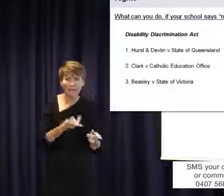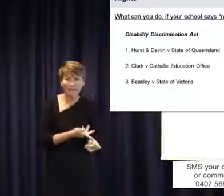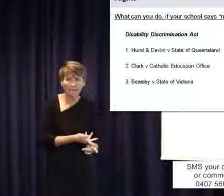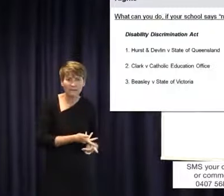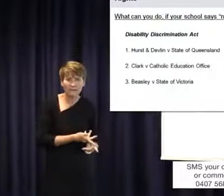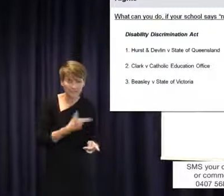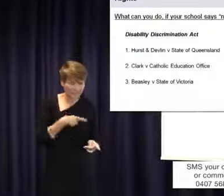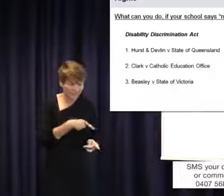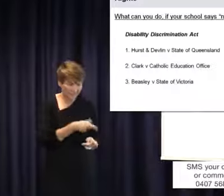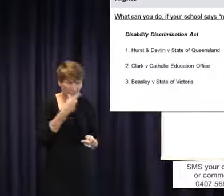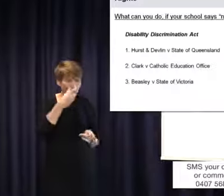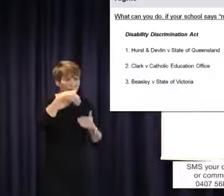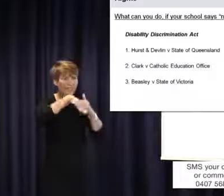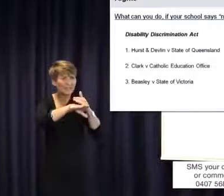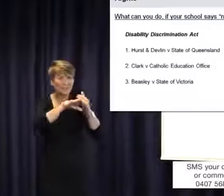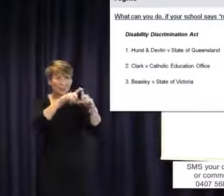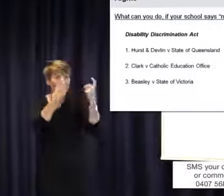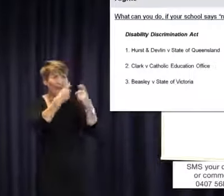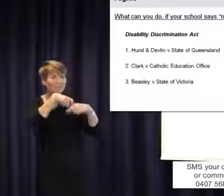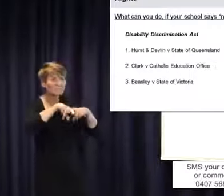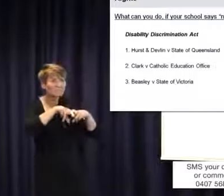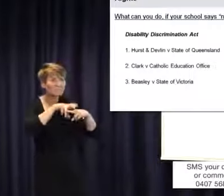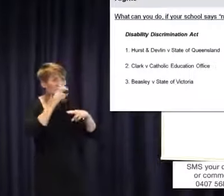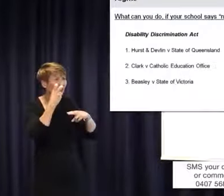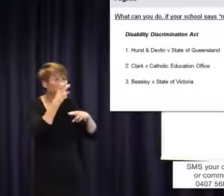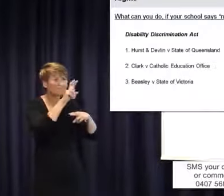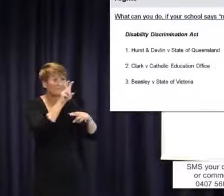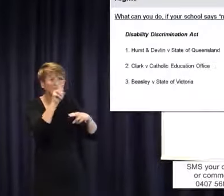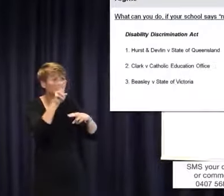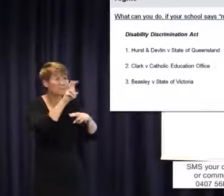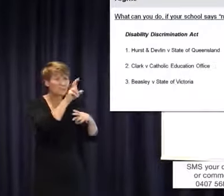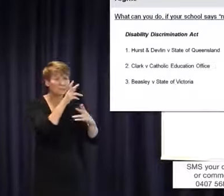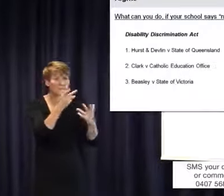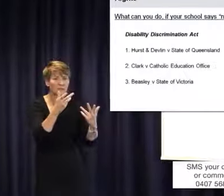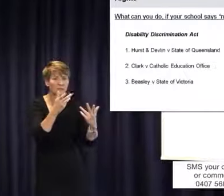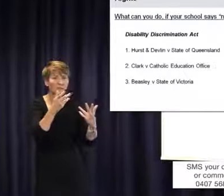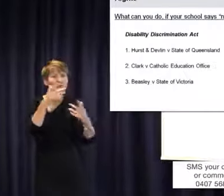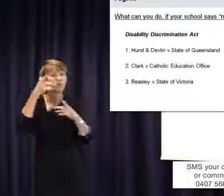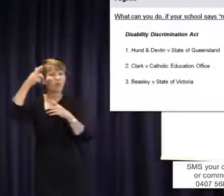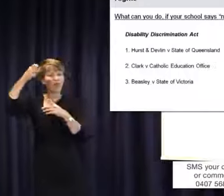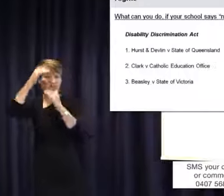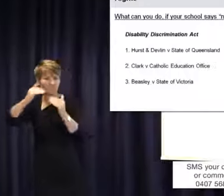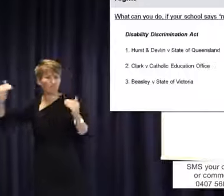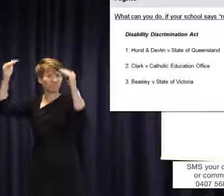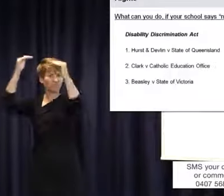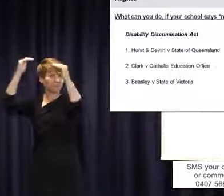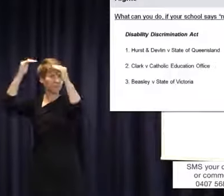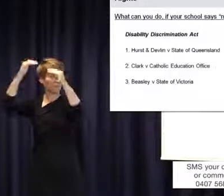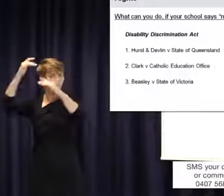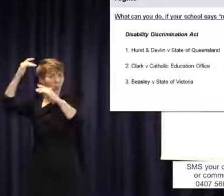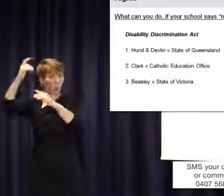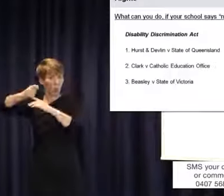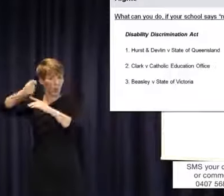access her class without Auslan. What these judges found that the word comply shouldn't